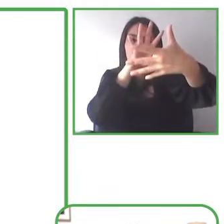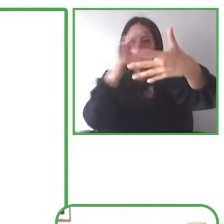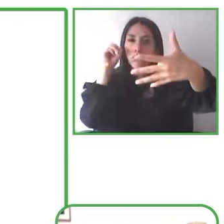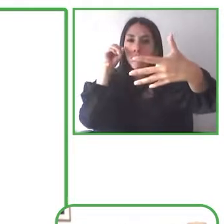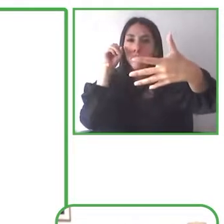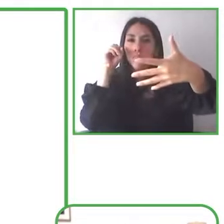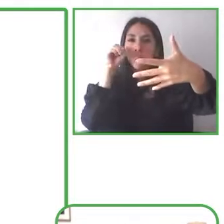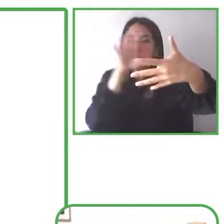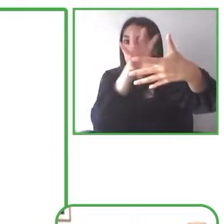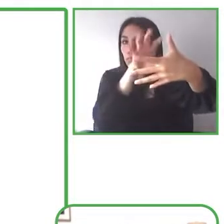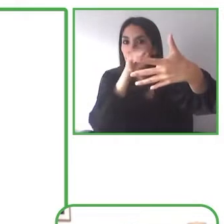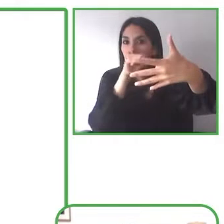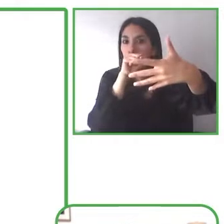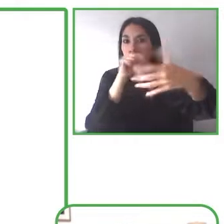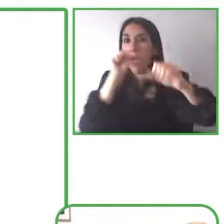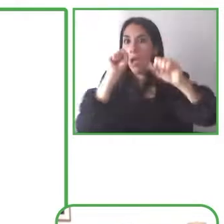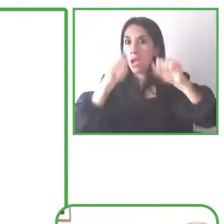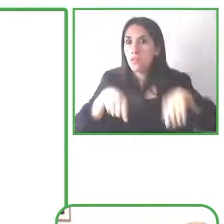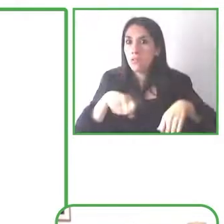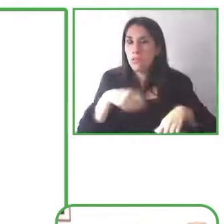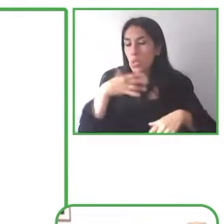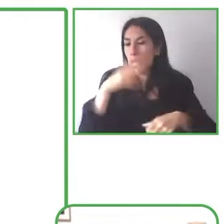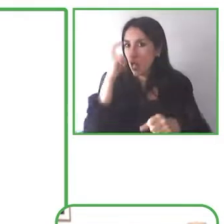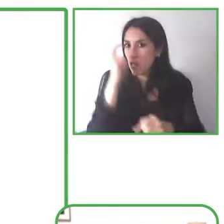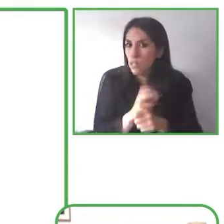of the you know the handwriting was one of the most requested features from